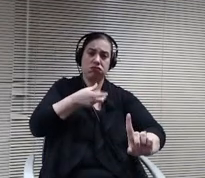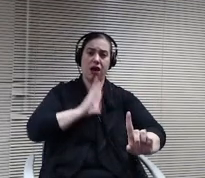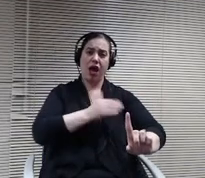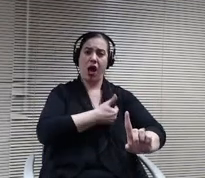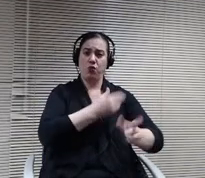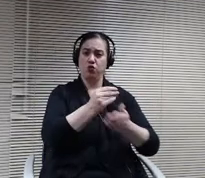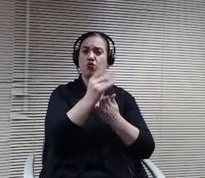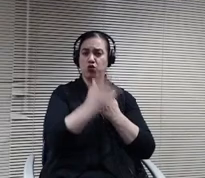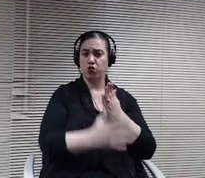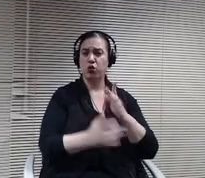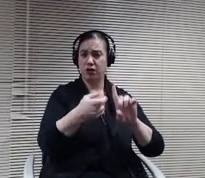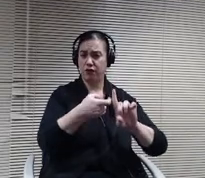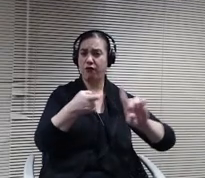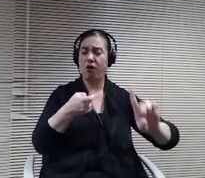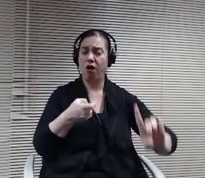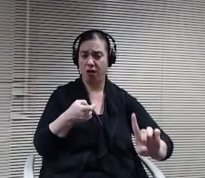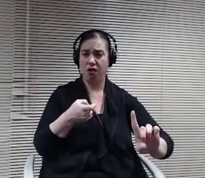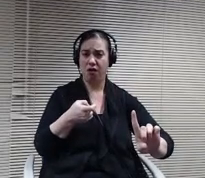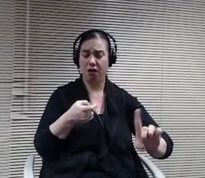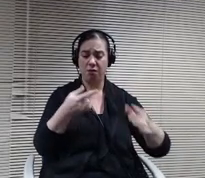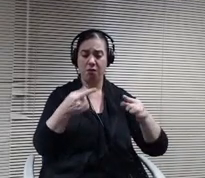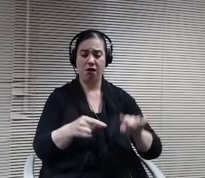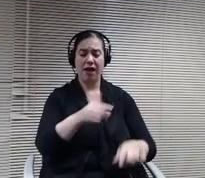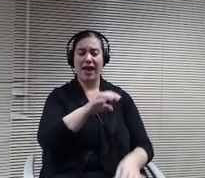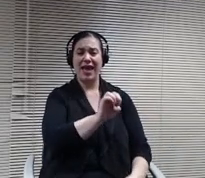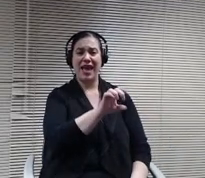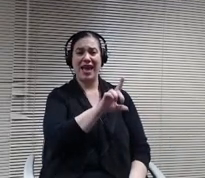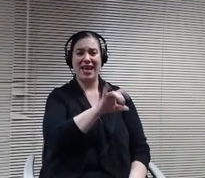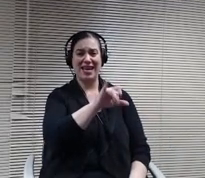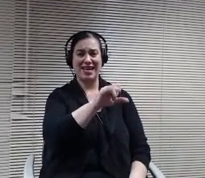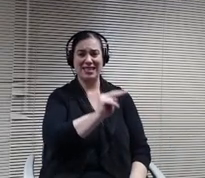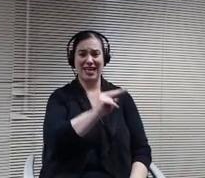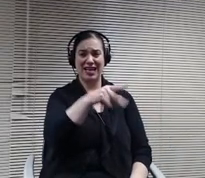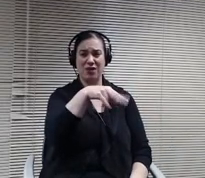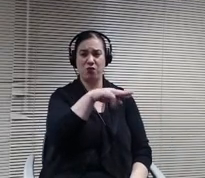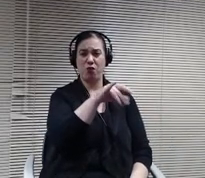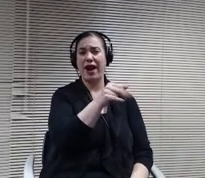You've got Eden Prairie at 31 six you have.